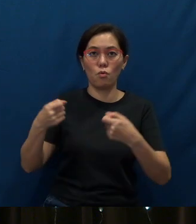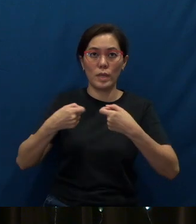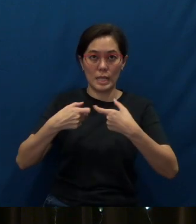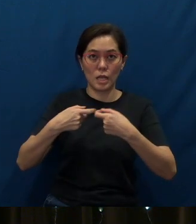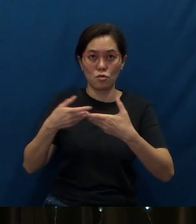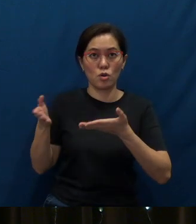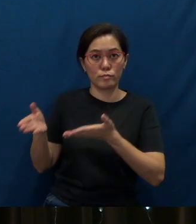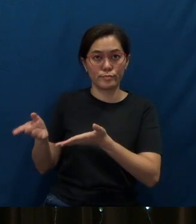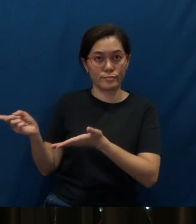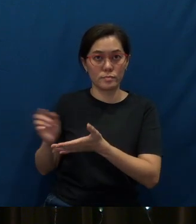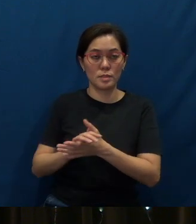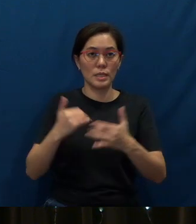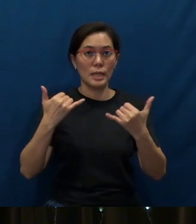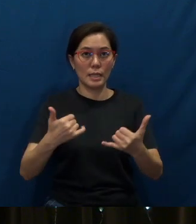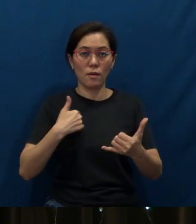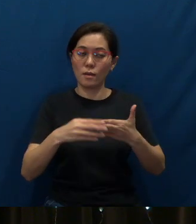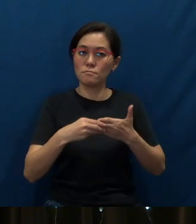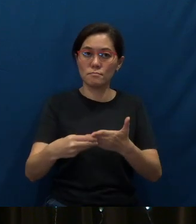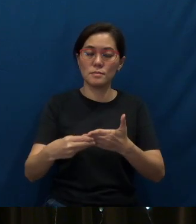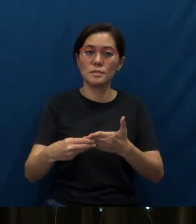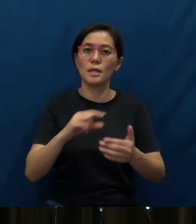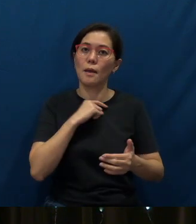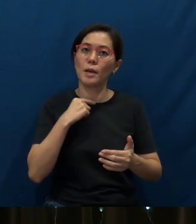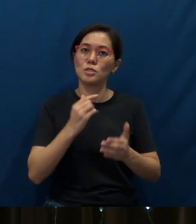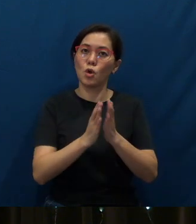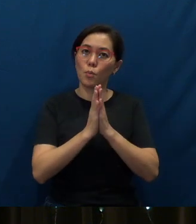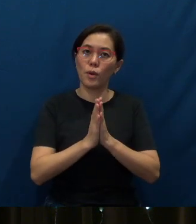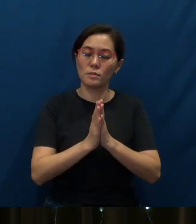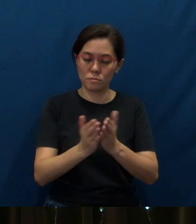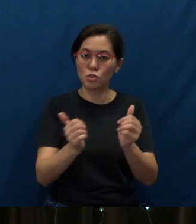I will now lead us into a time of pastoral prayer. Let's pray together.